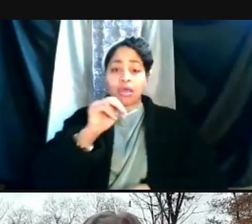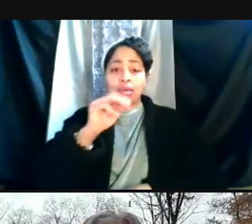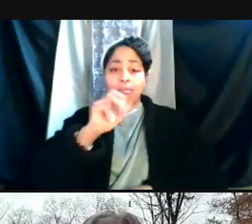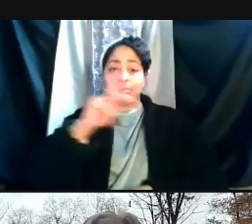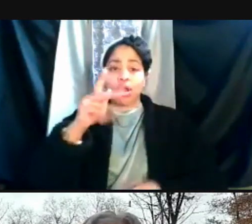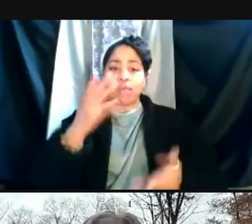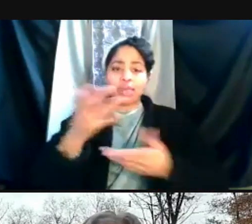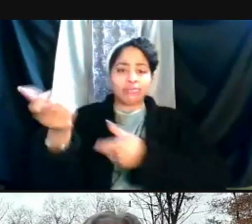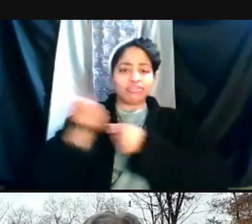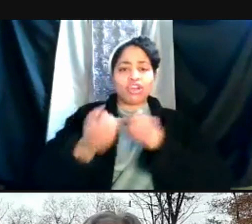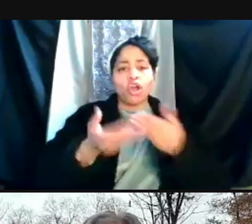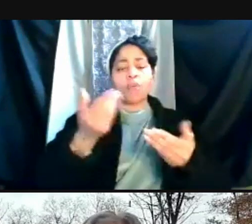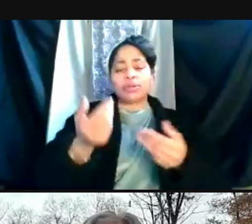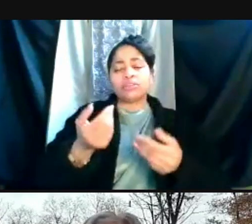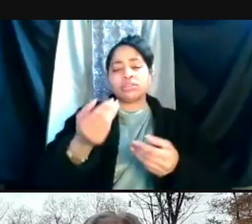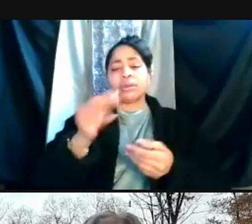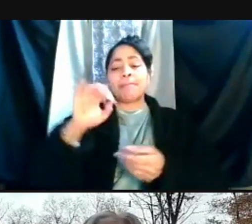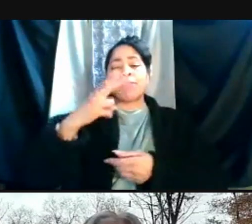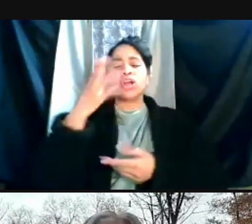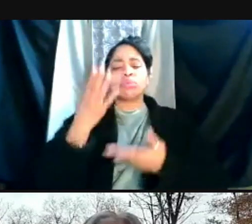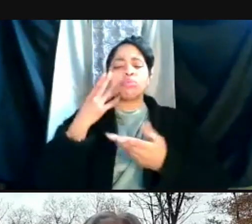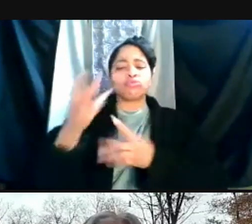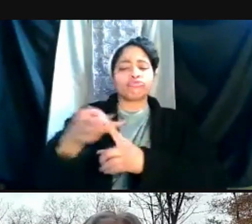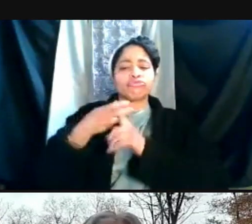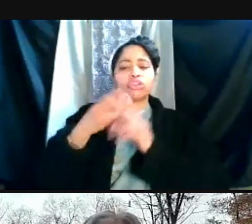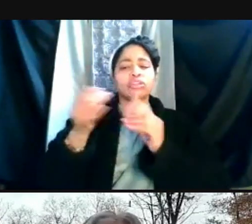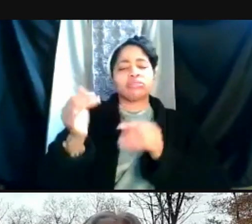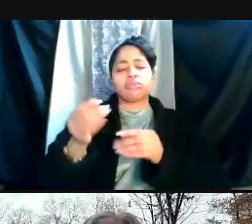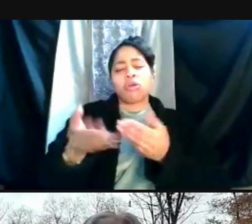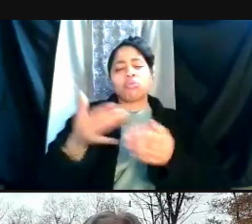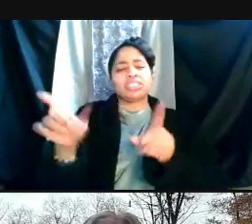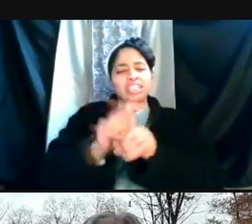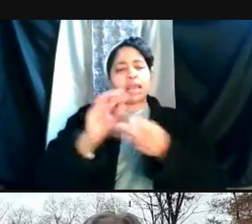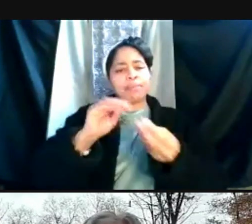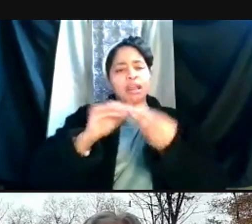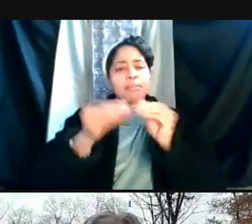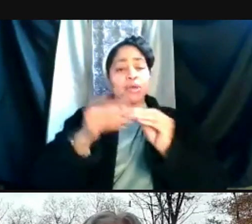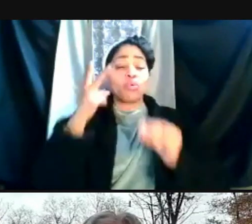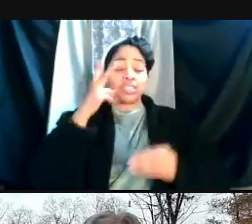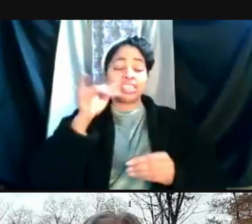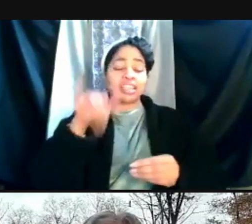And so I think we are starting to see that climb, but there's a lot of uncertainty here